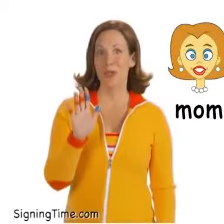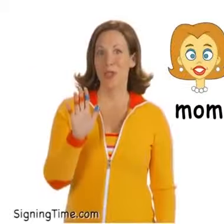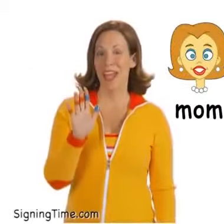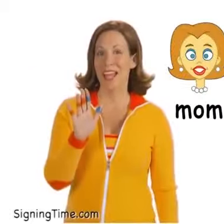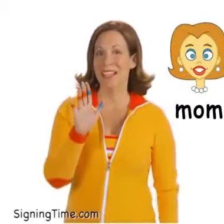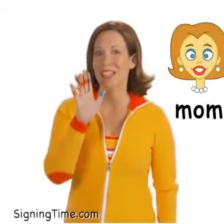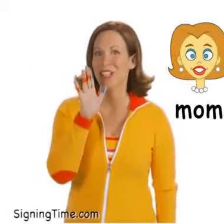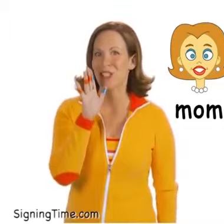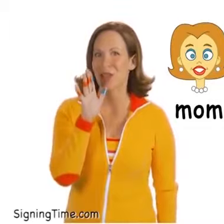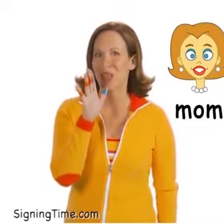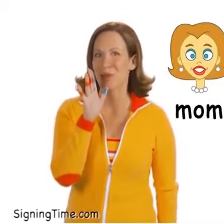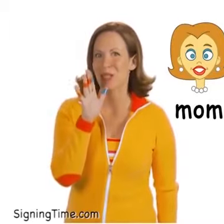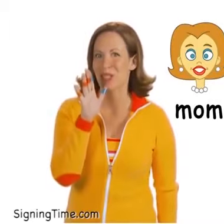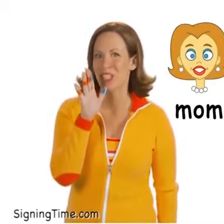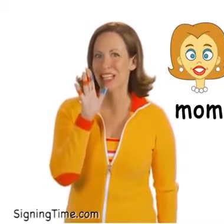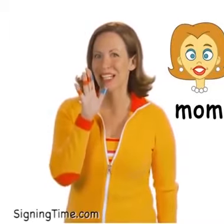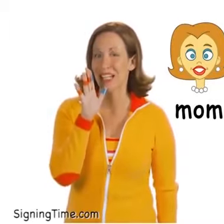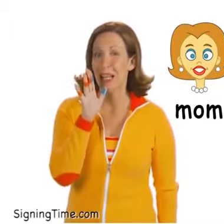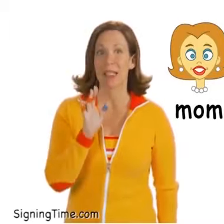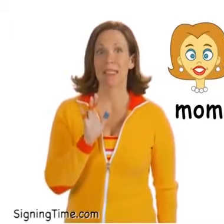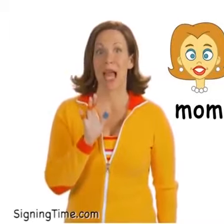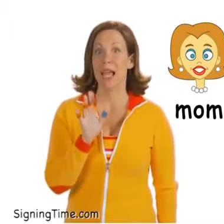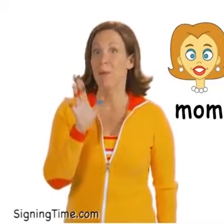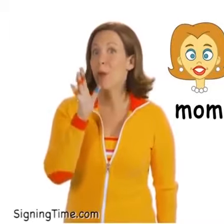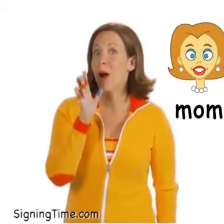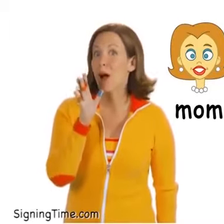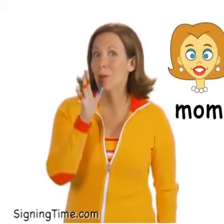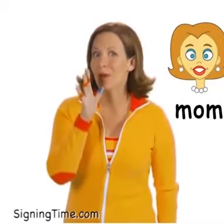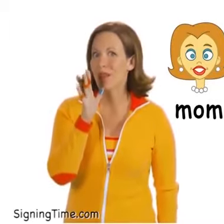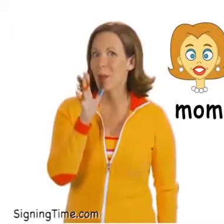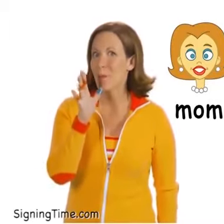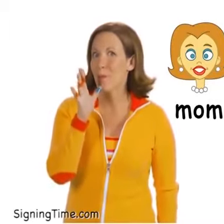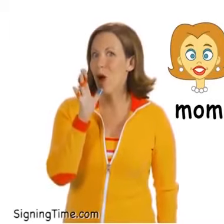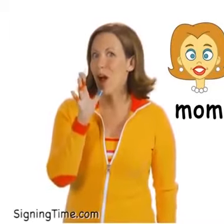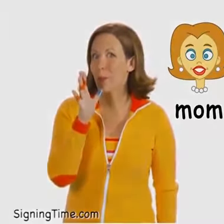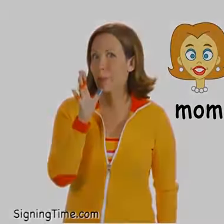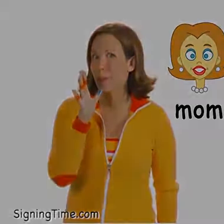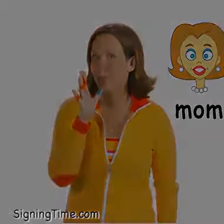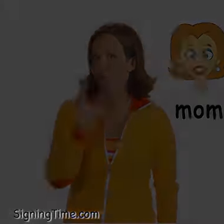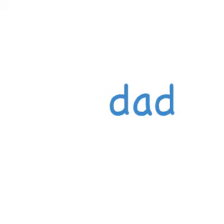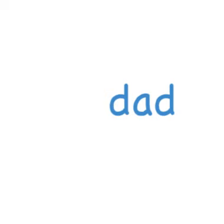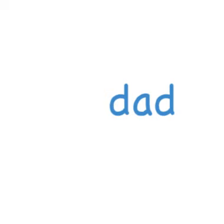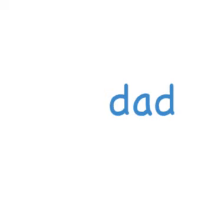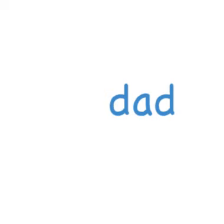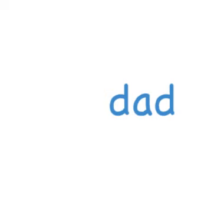Open your hand and touch your thumb to your chin Sign mom. Mom.